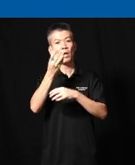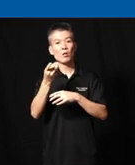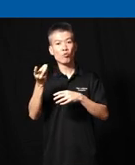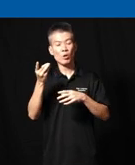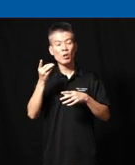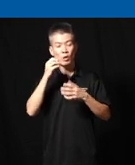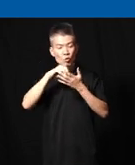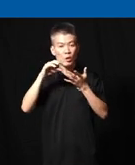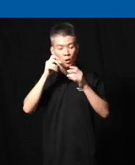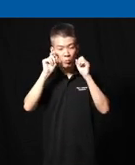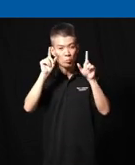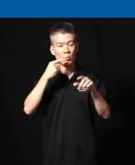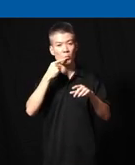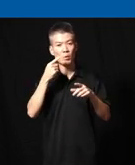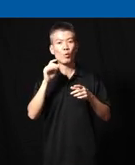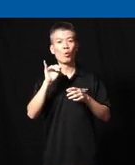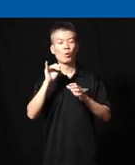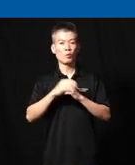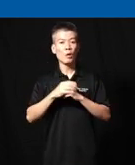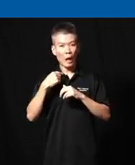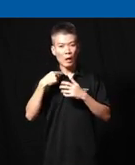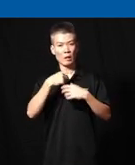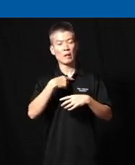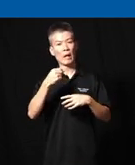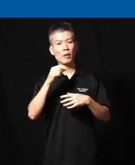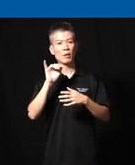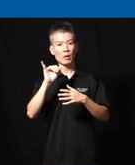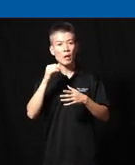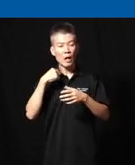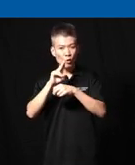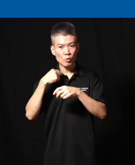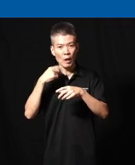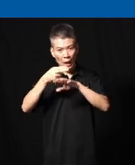the students surprisingly just said oh because I like the fact that when I use my hand to tap on